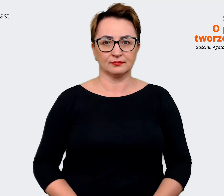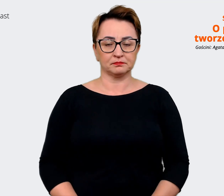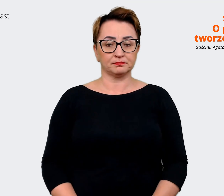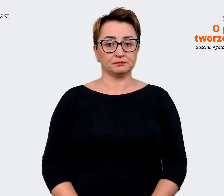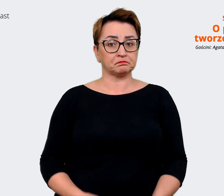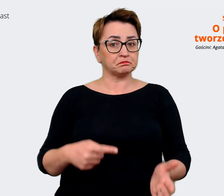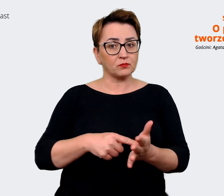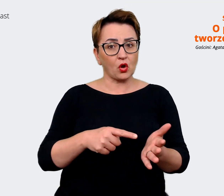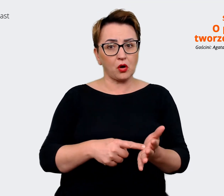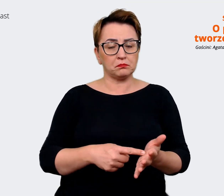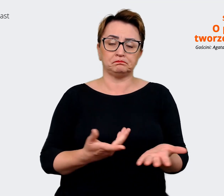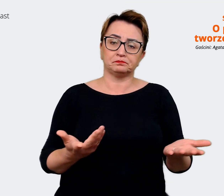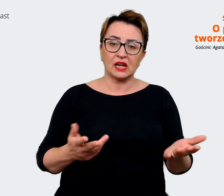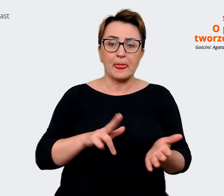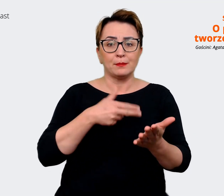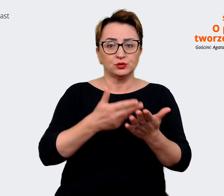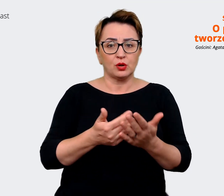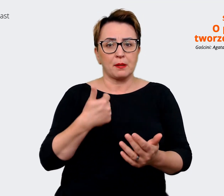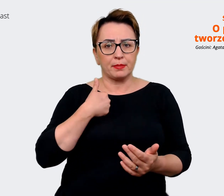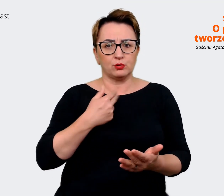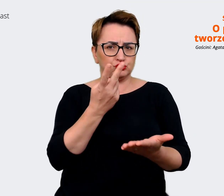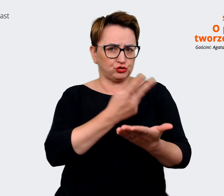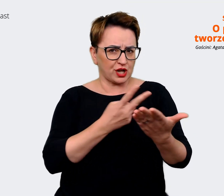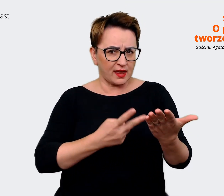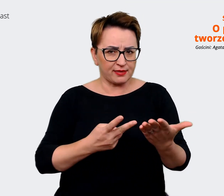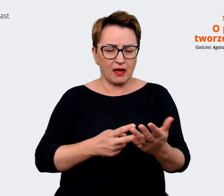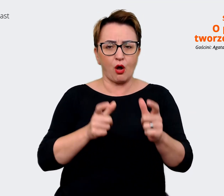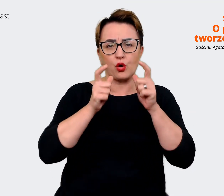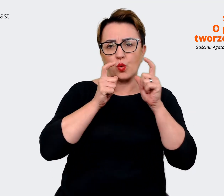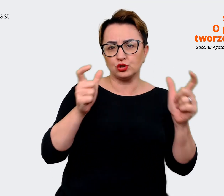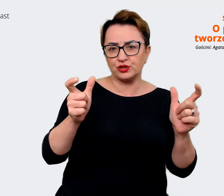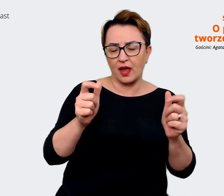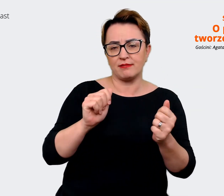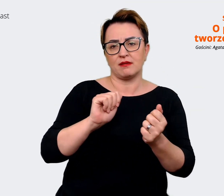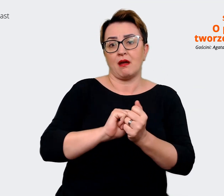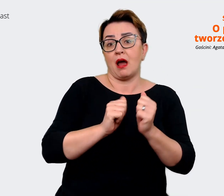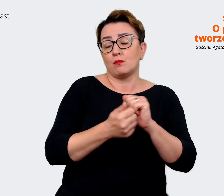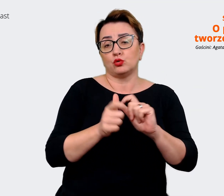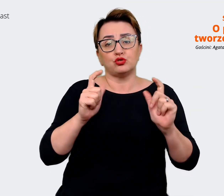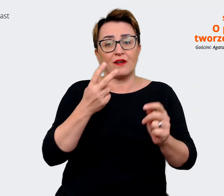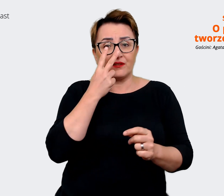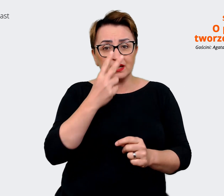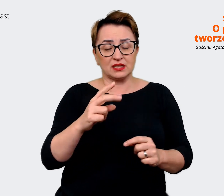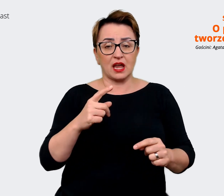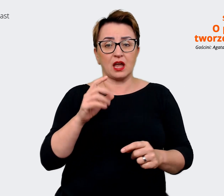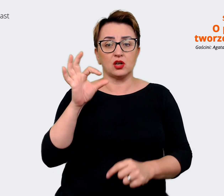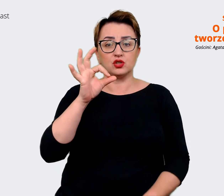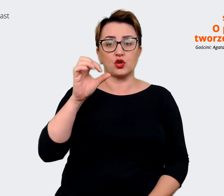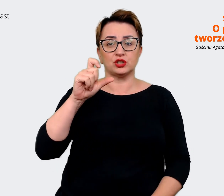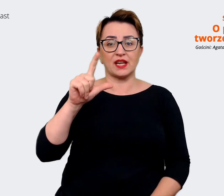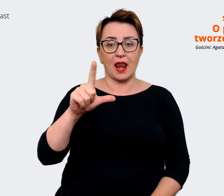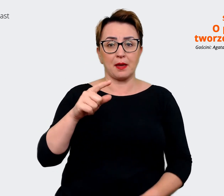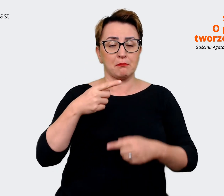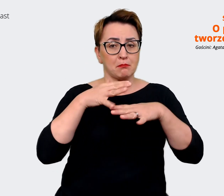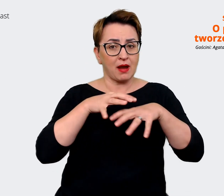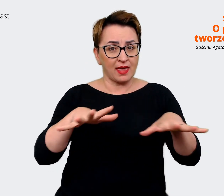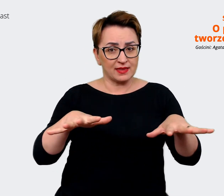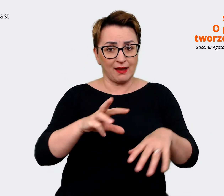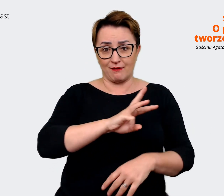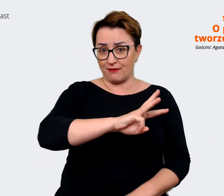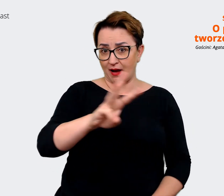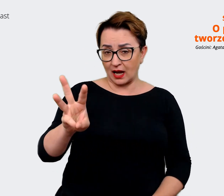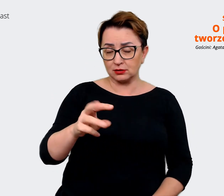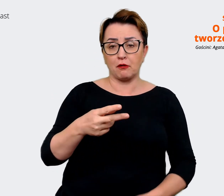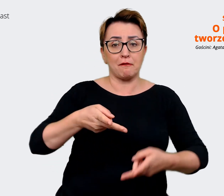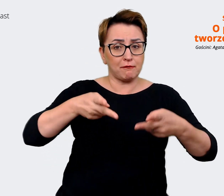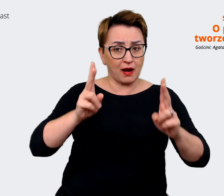What I read in the job posting, or what I saw on your social media, it really is true. I'm inside now and experiencing it.